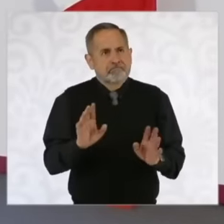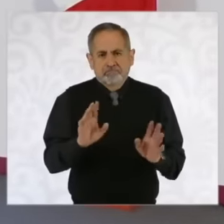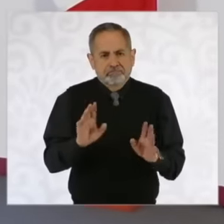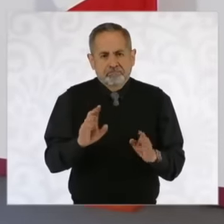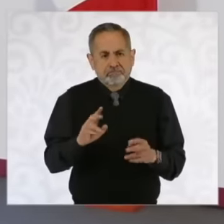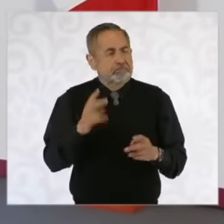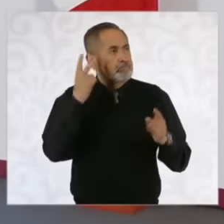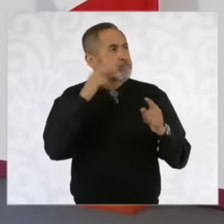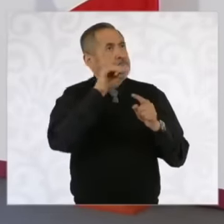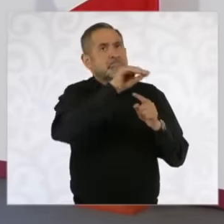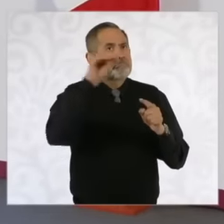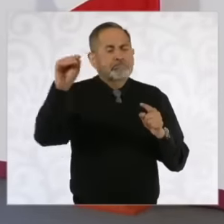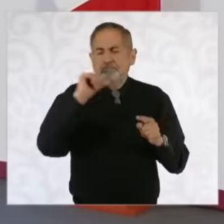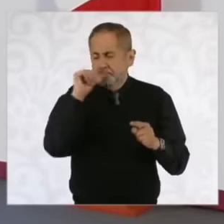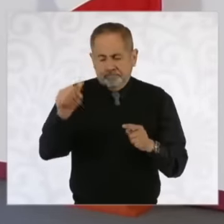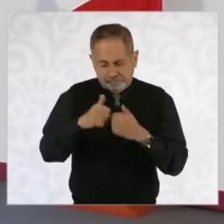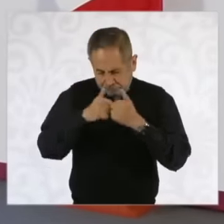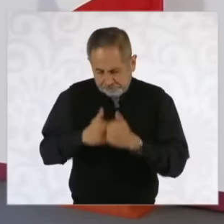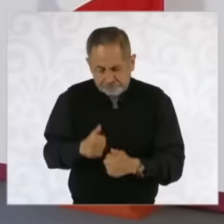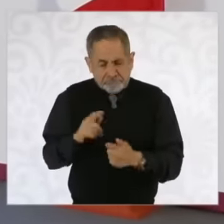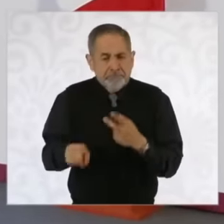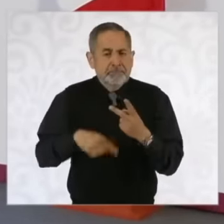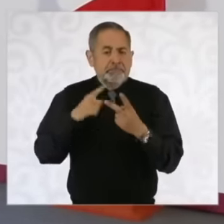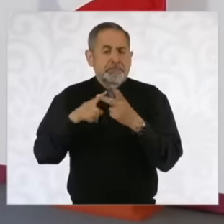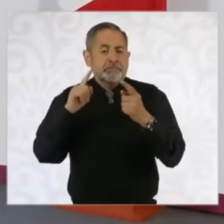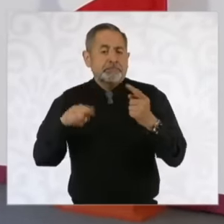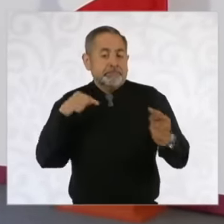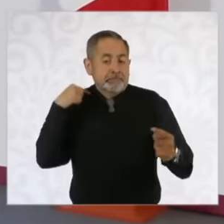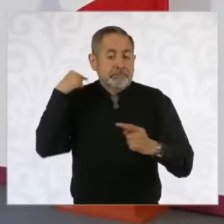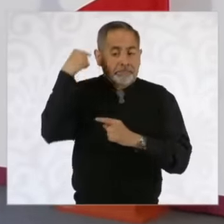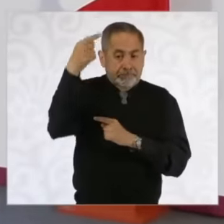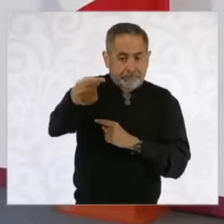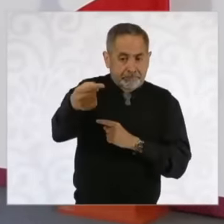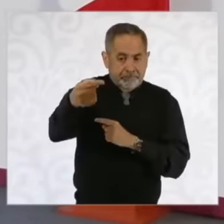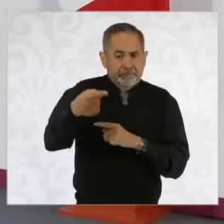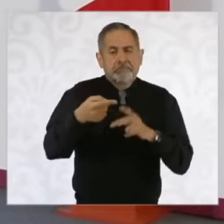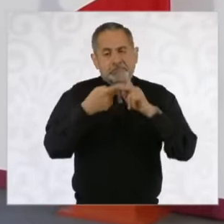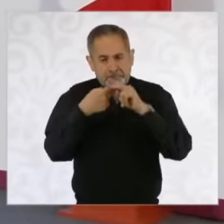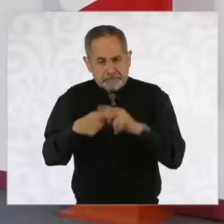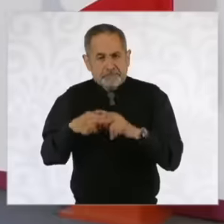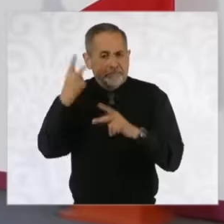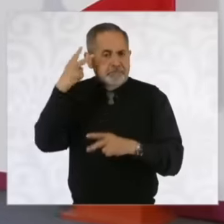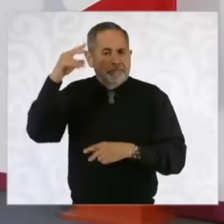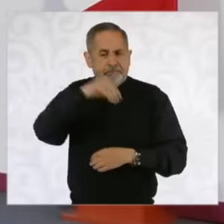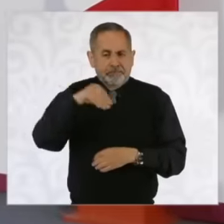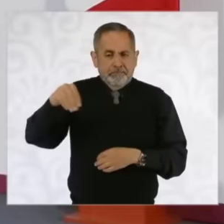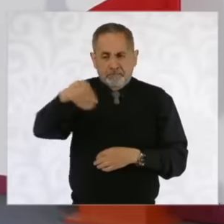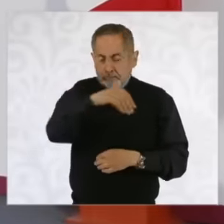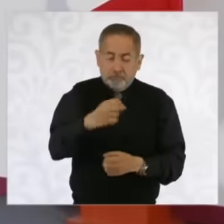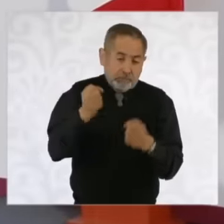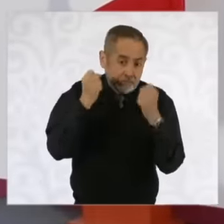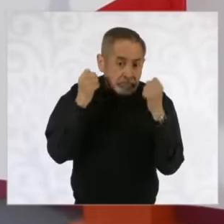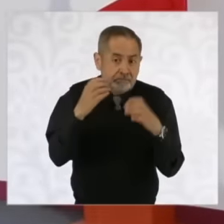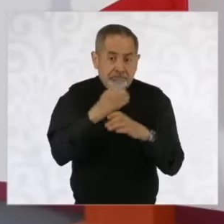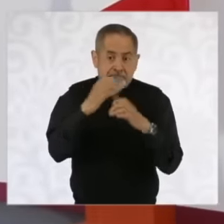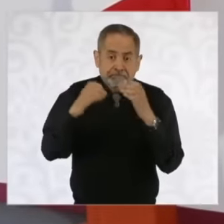this weekend and the other weekend we already started We have many things to inaugurate